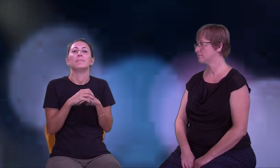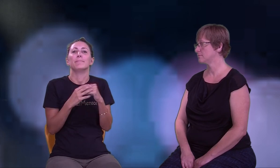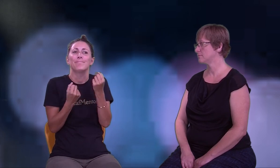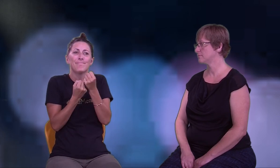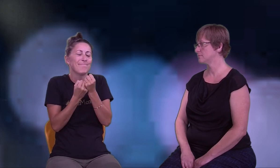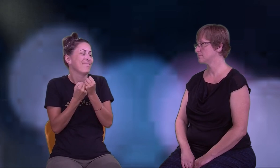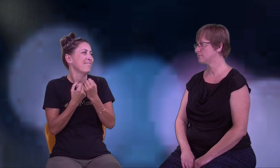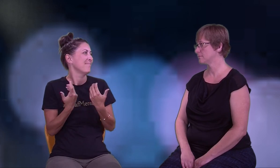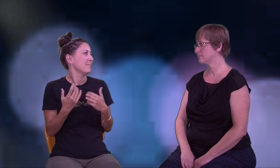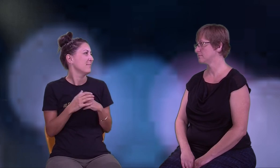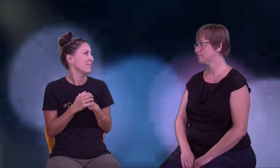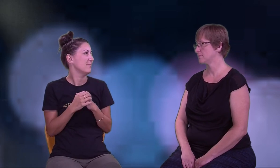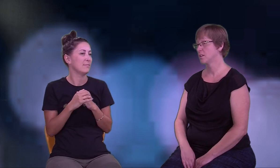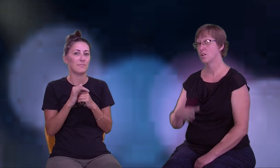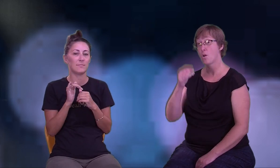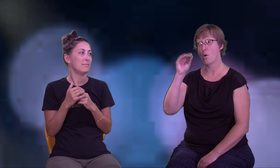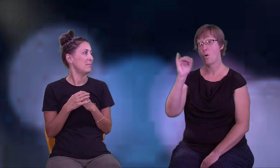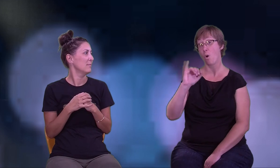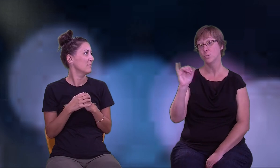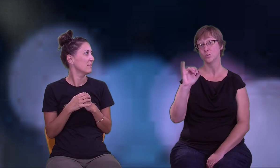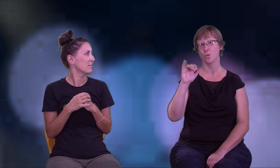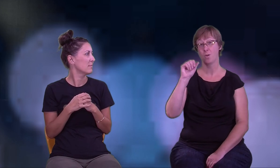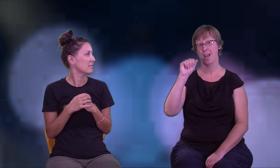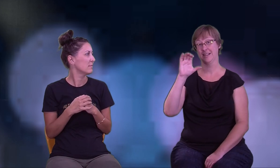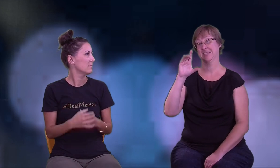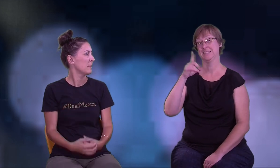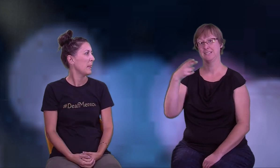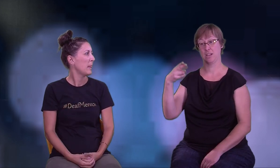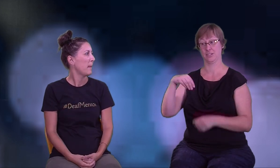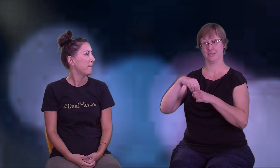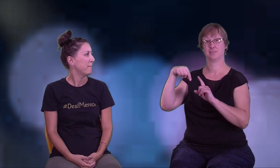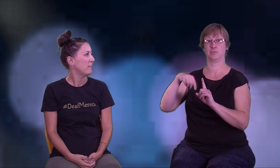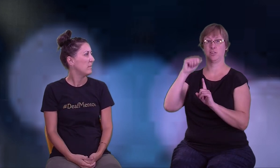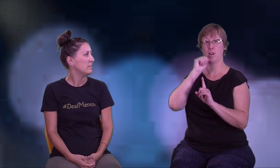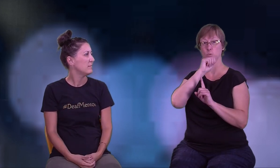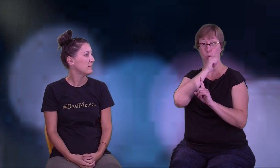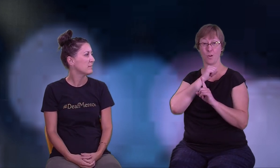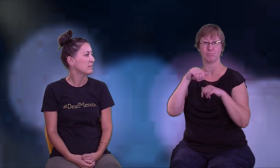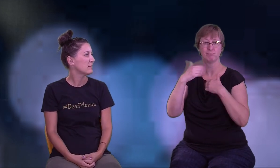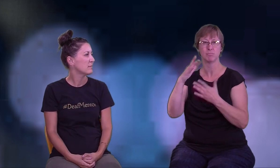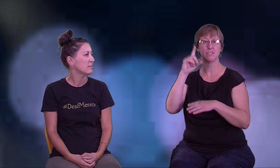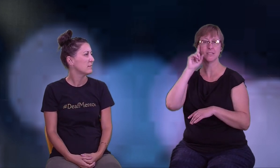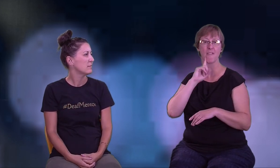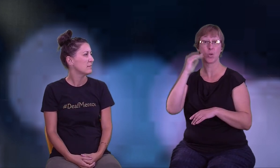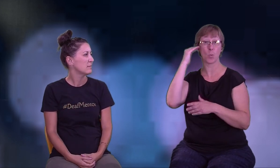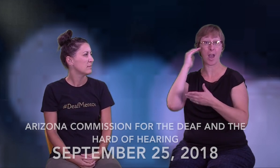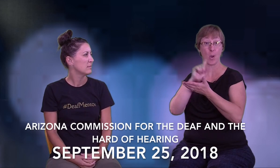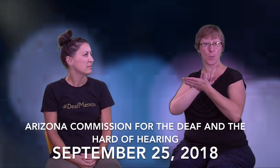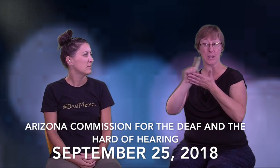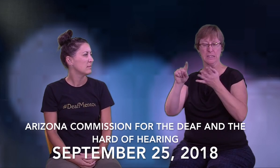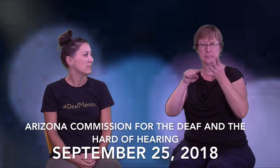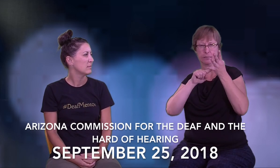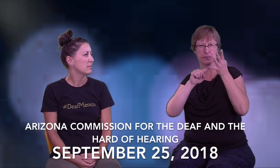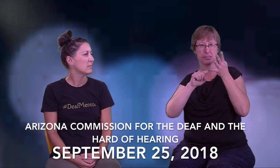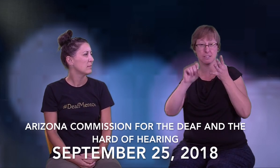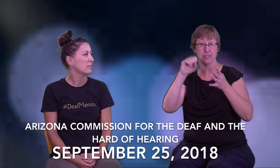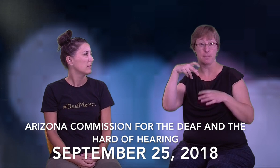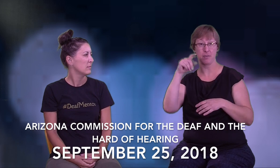and just gather that support. And one way we're getting the word out about #DeafMentor is that during Deaf Awareness Week,